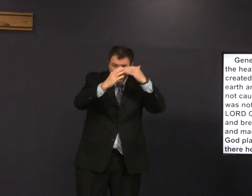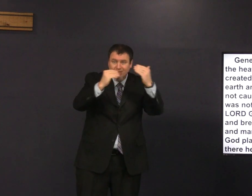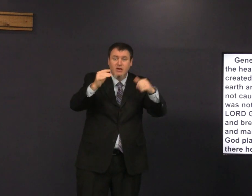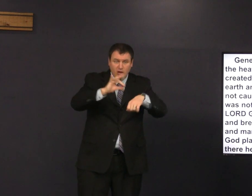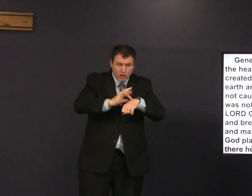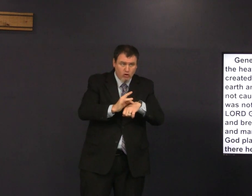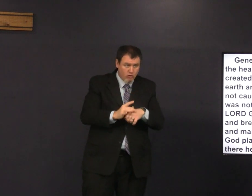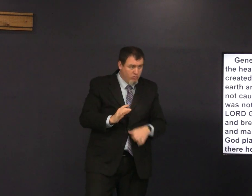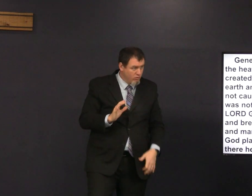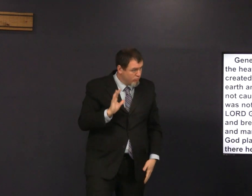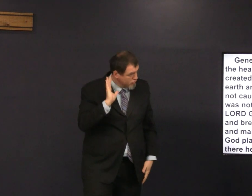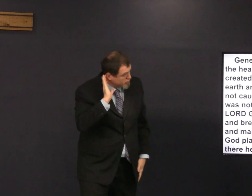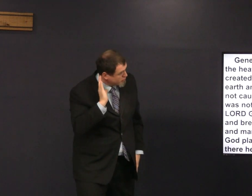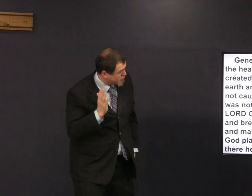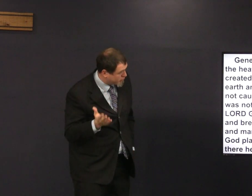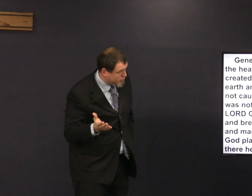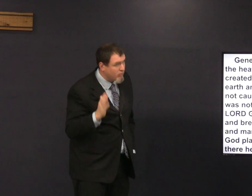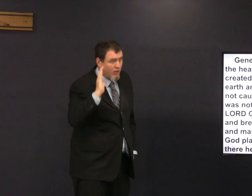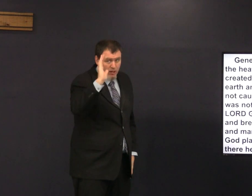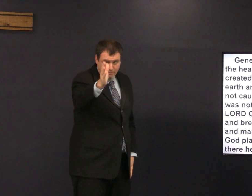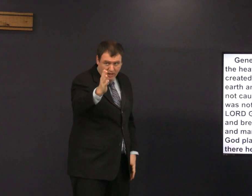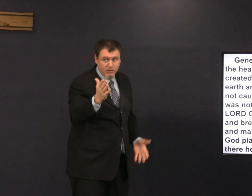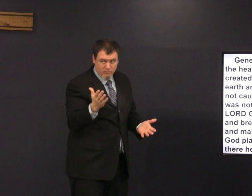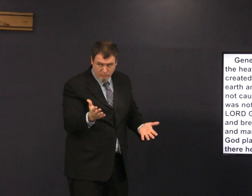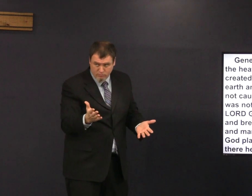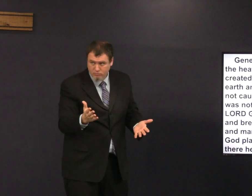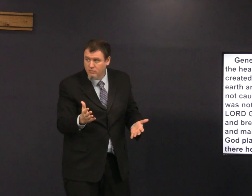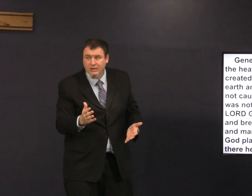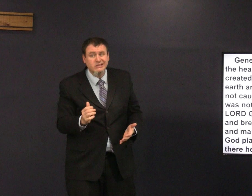amen